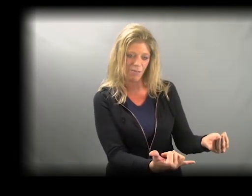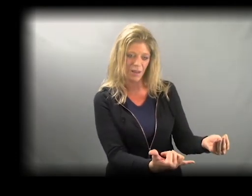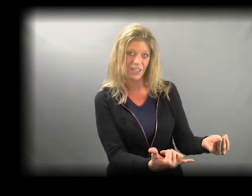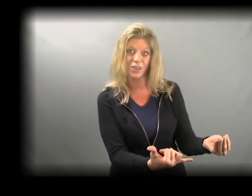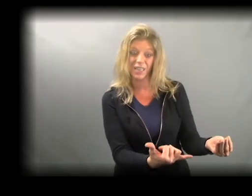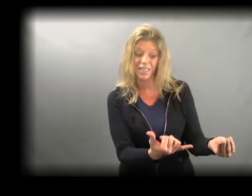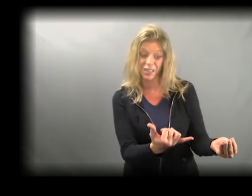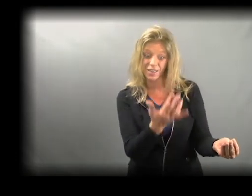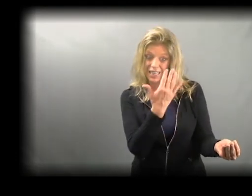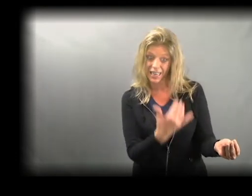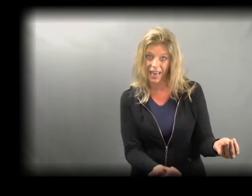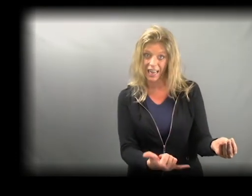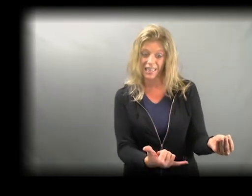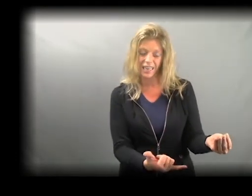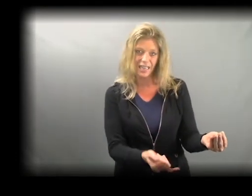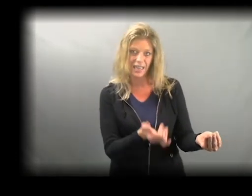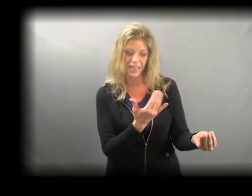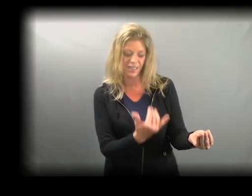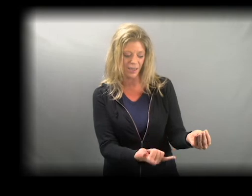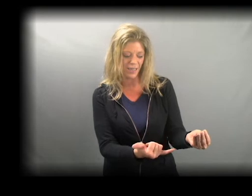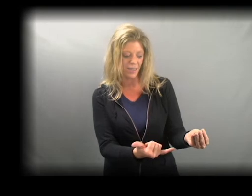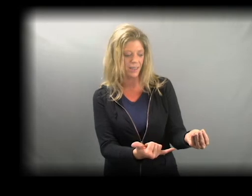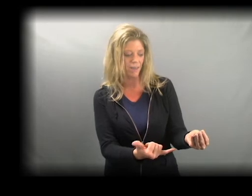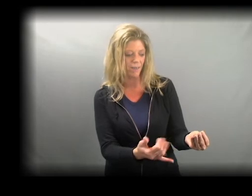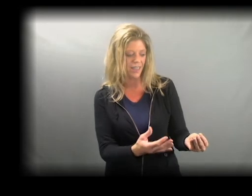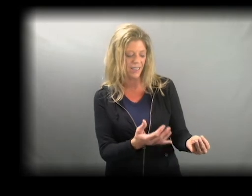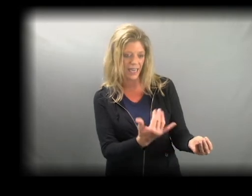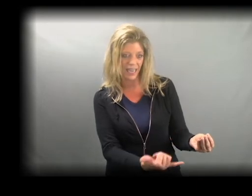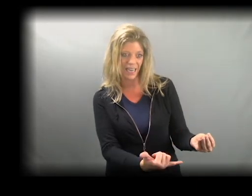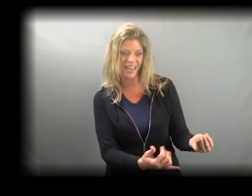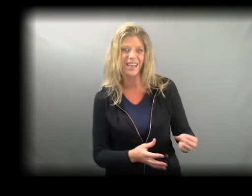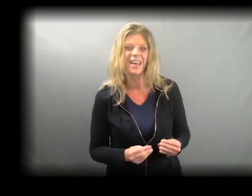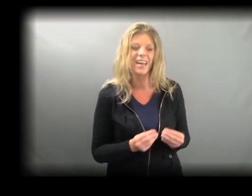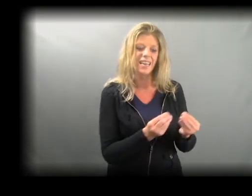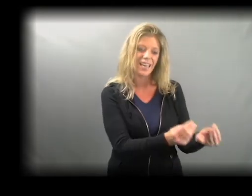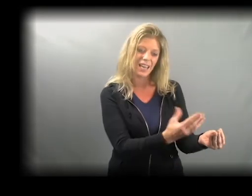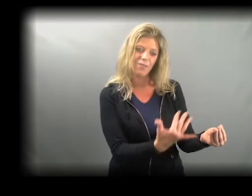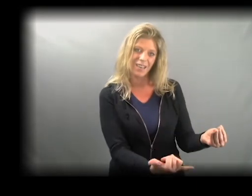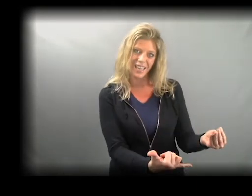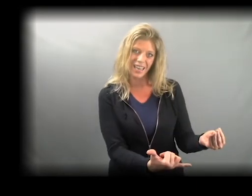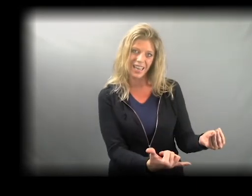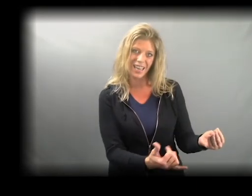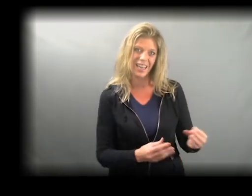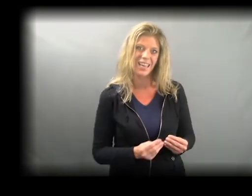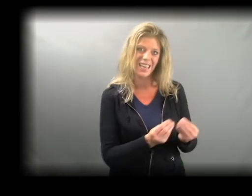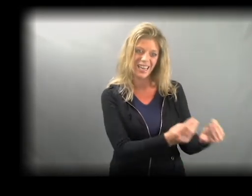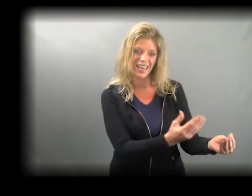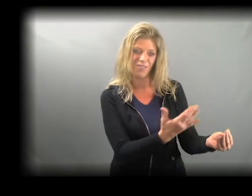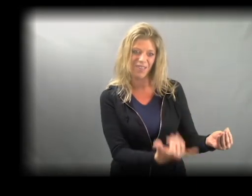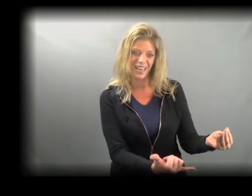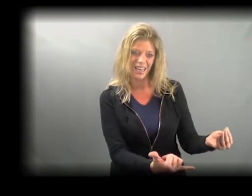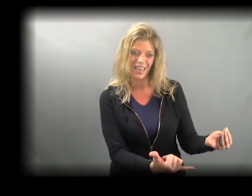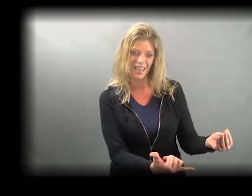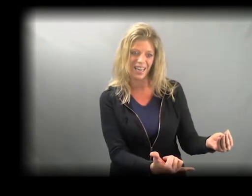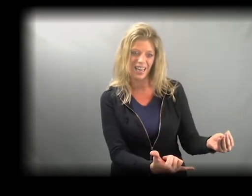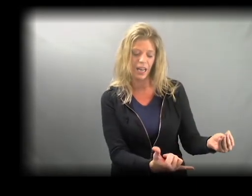Make sure it's your lead hand that's doing the suffix -ing. GIVING